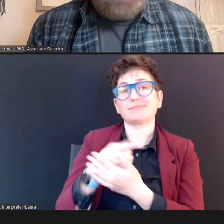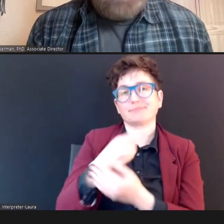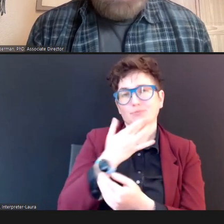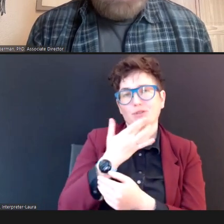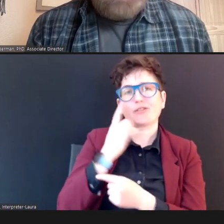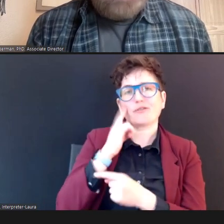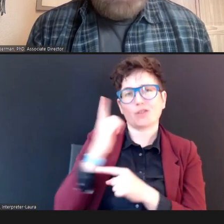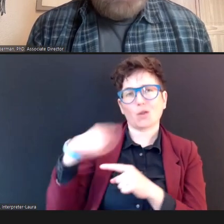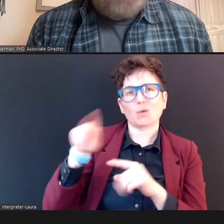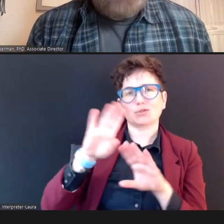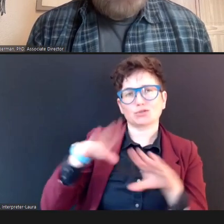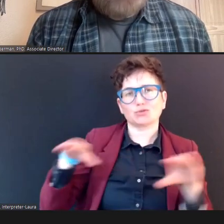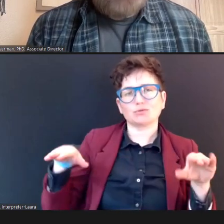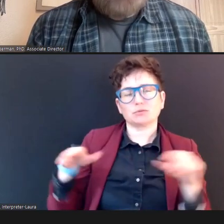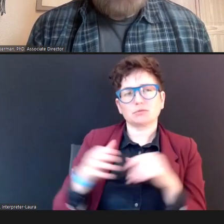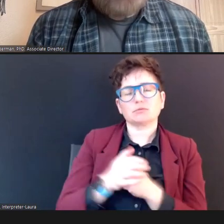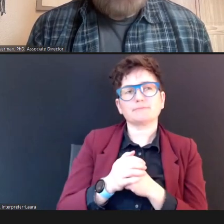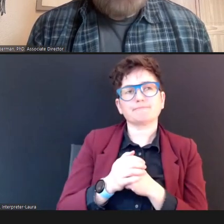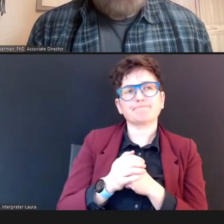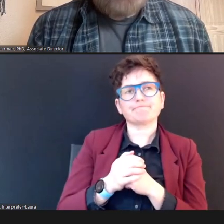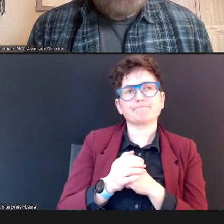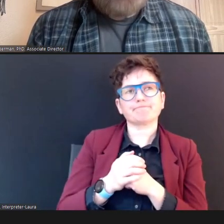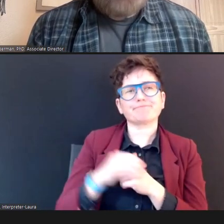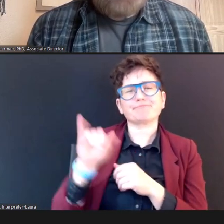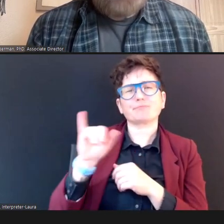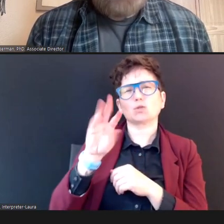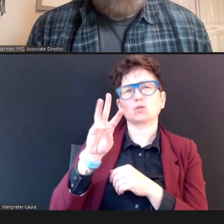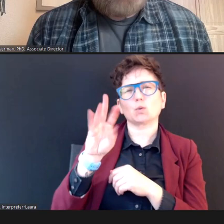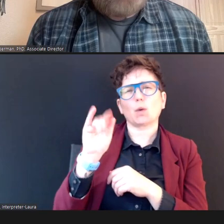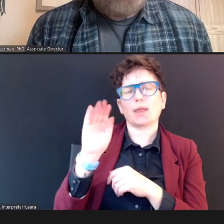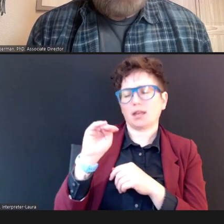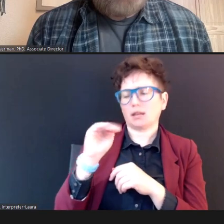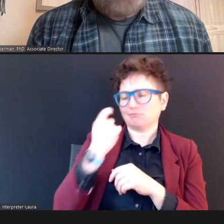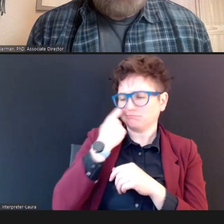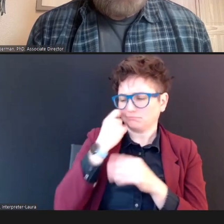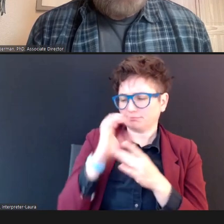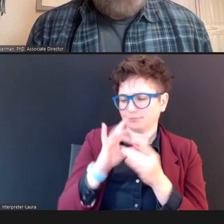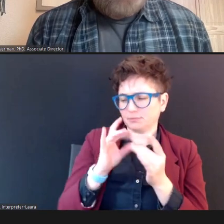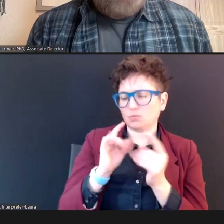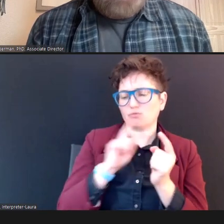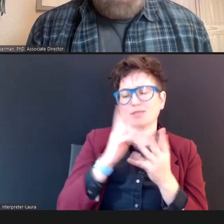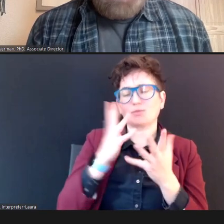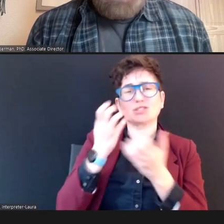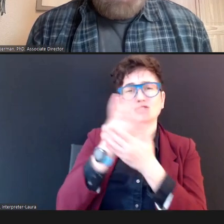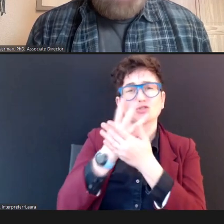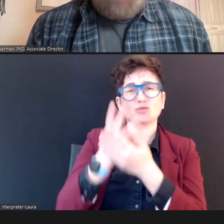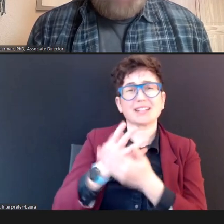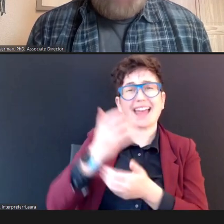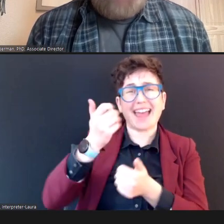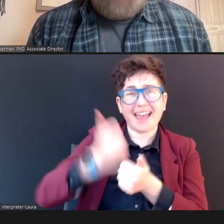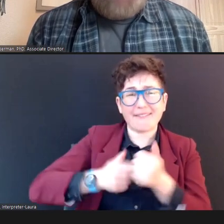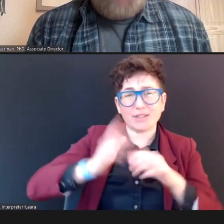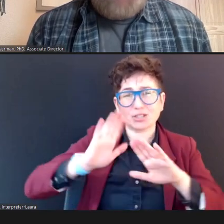As William emphasized a moment ago, we want to screen every child, even the ones that we find challenging to screen, right?